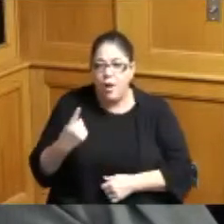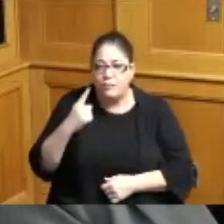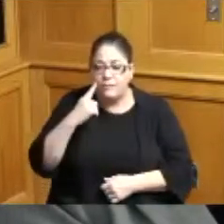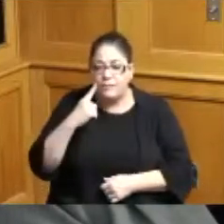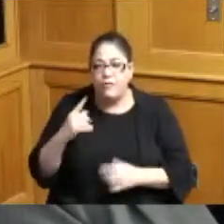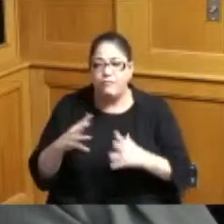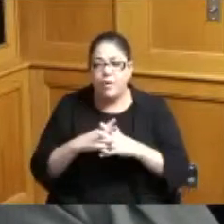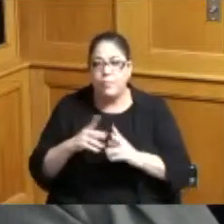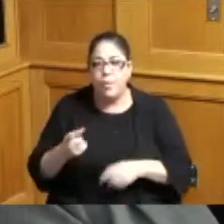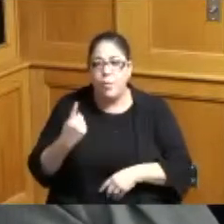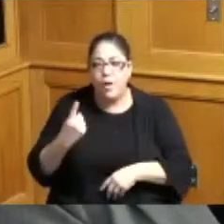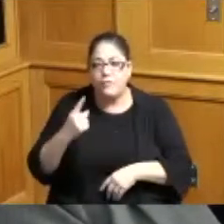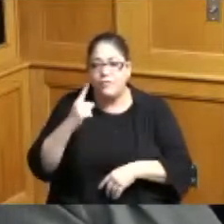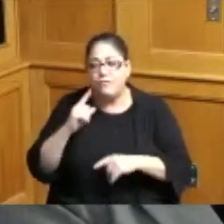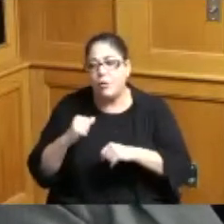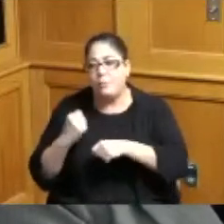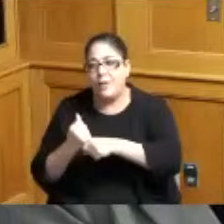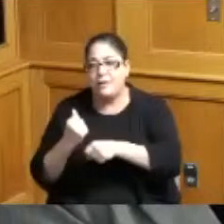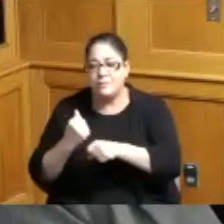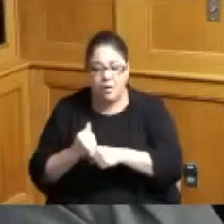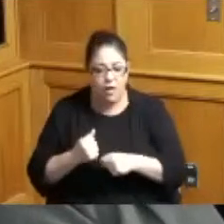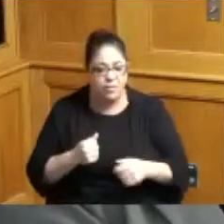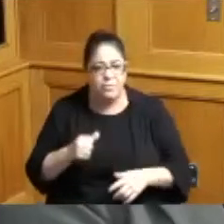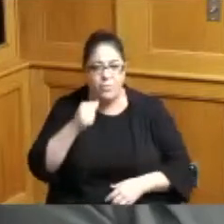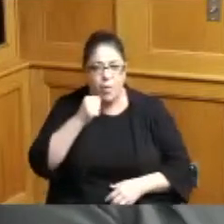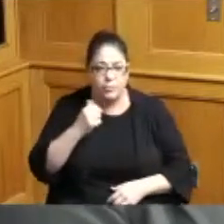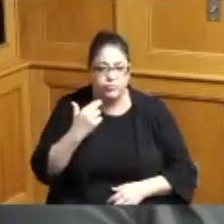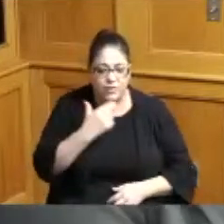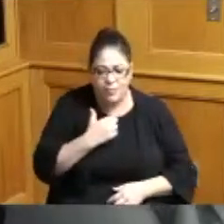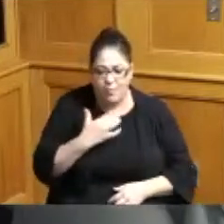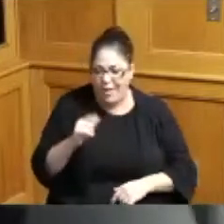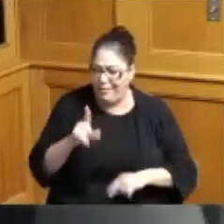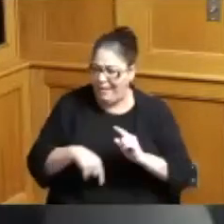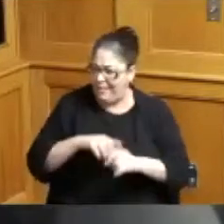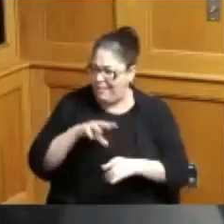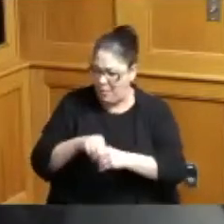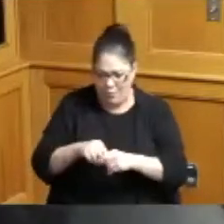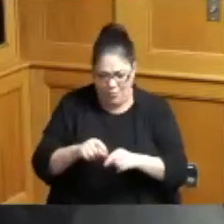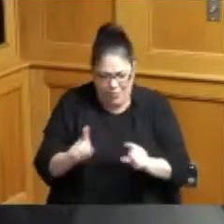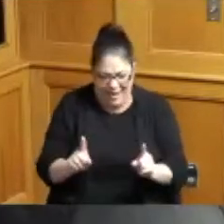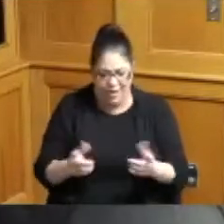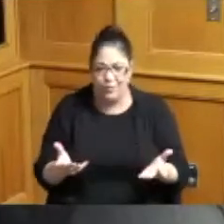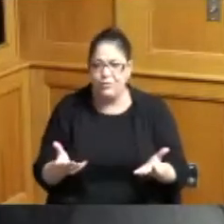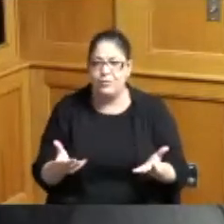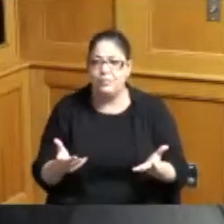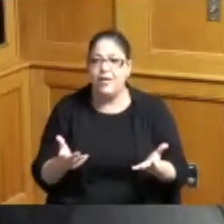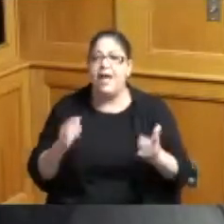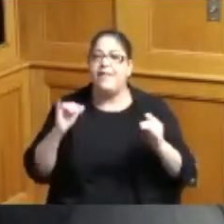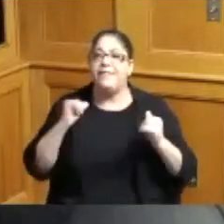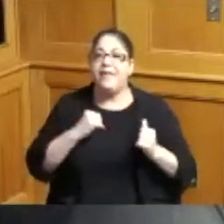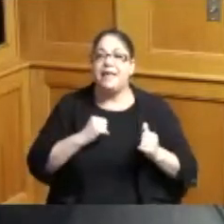we've got the bars and restaurants why can't we be included so this was a inclusion equity